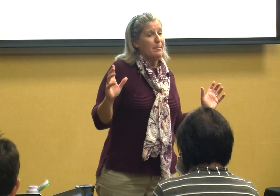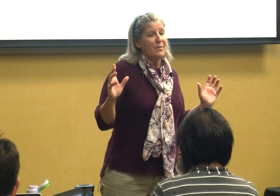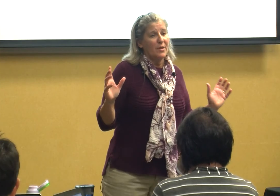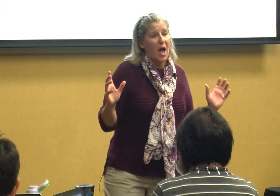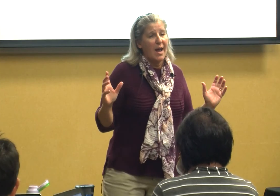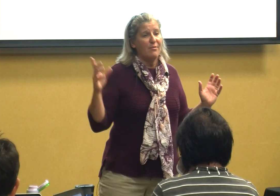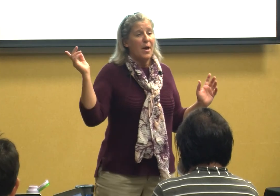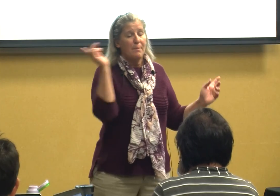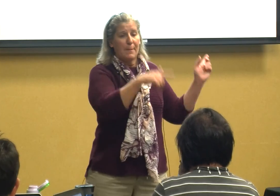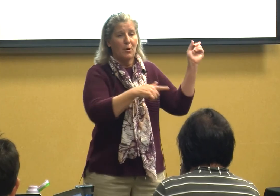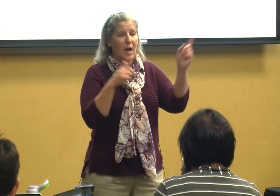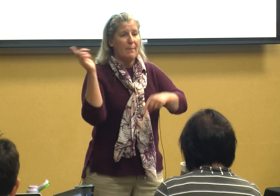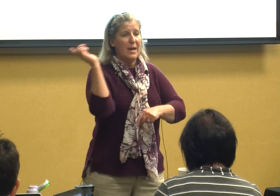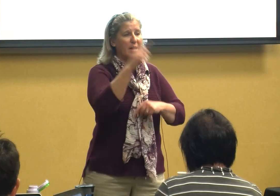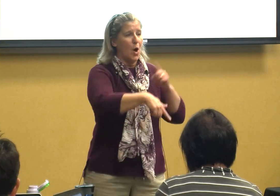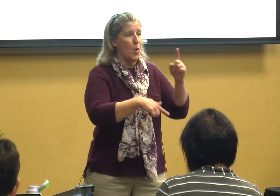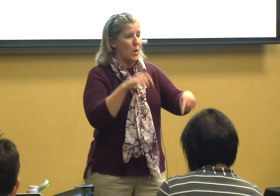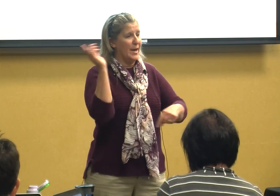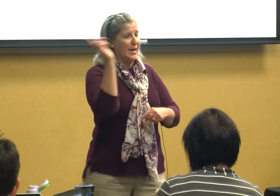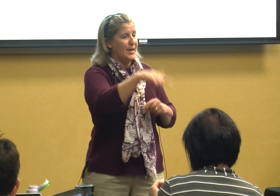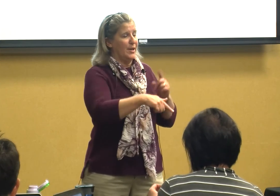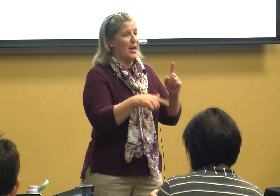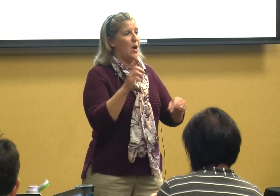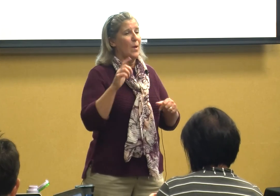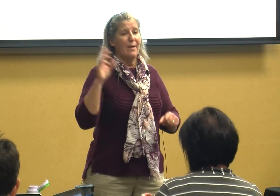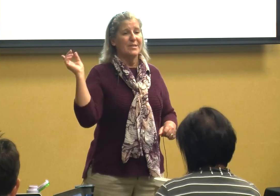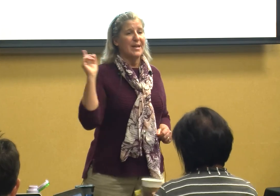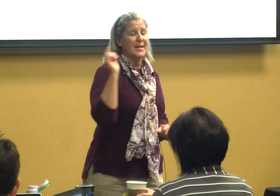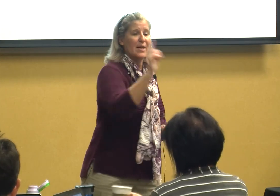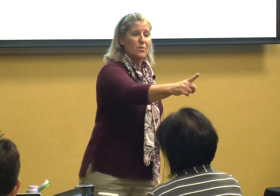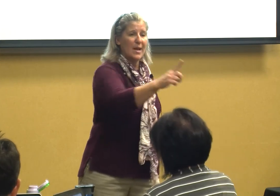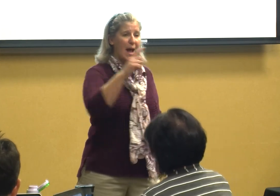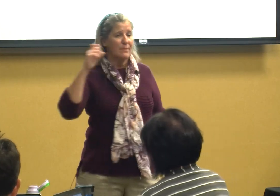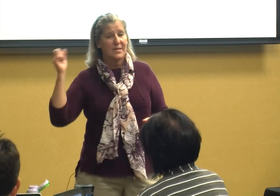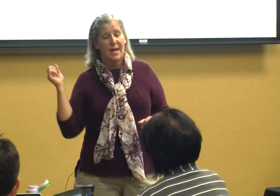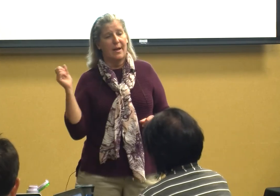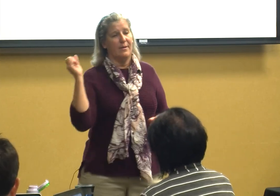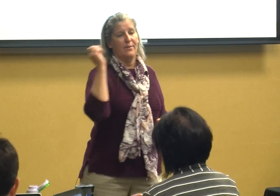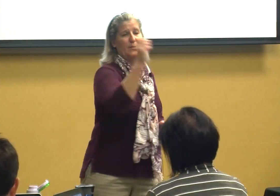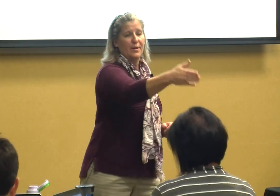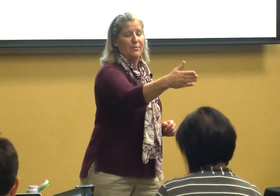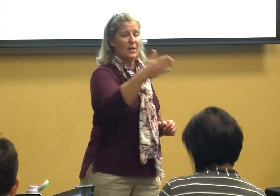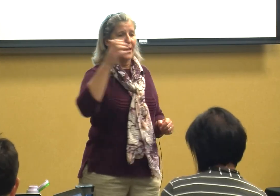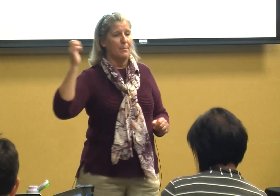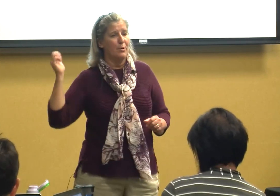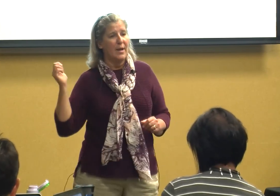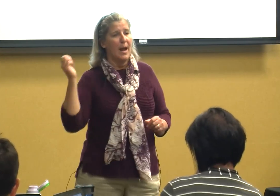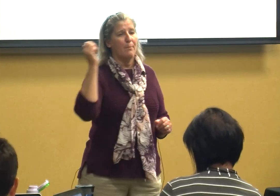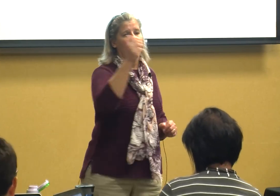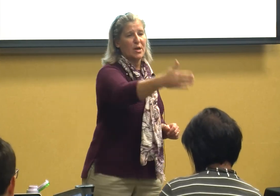of life people come and go you know I was like tenor and I was you know felt like I put out brush